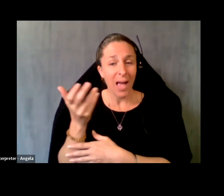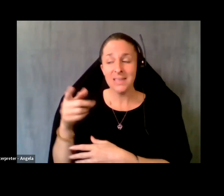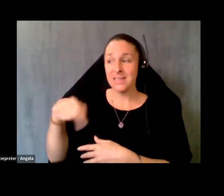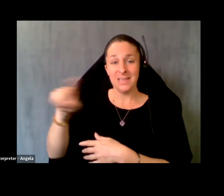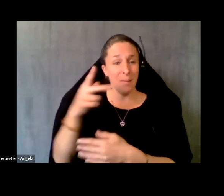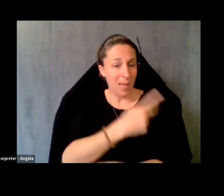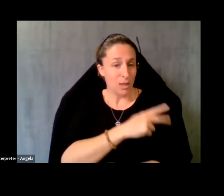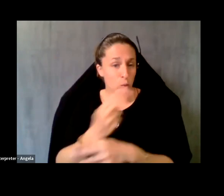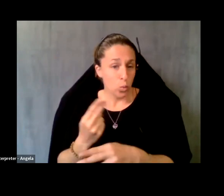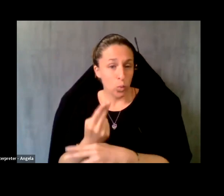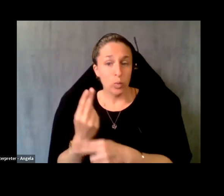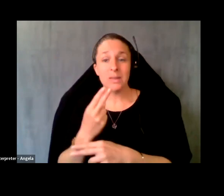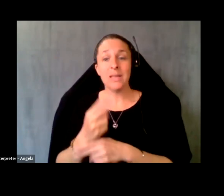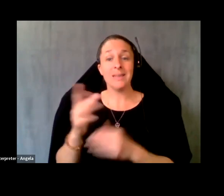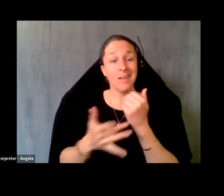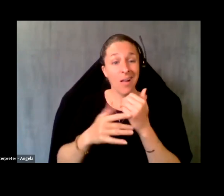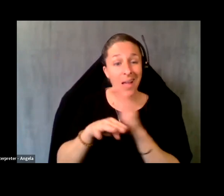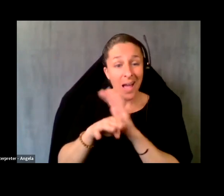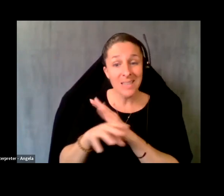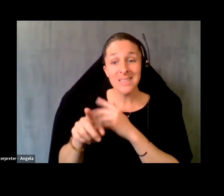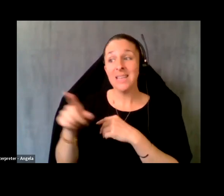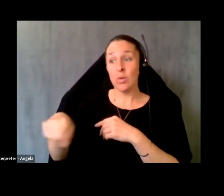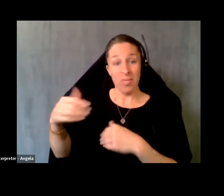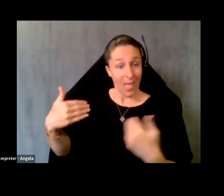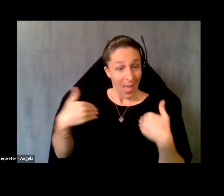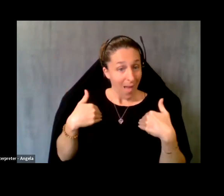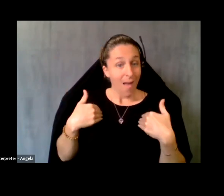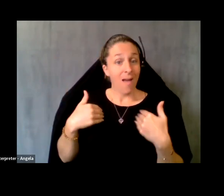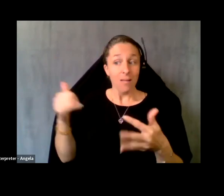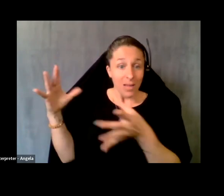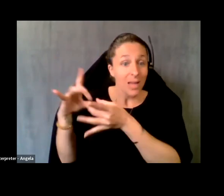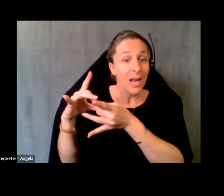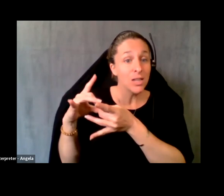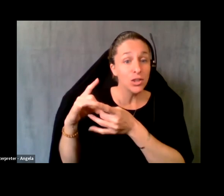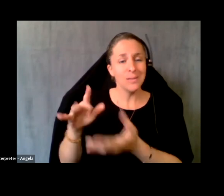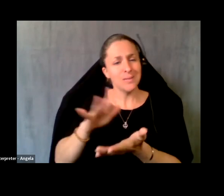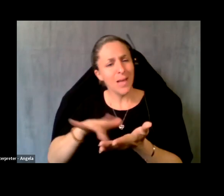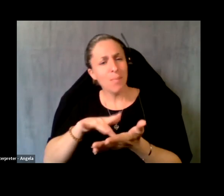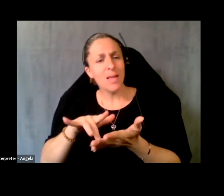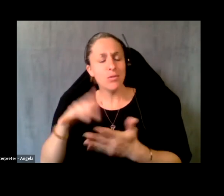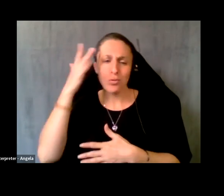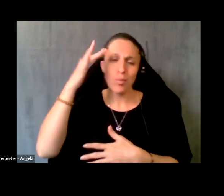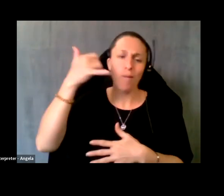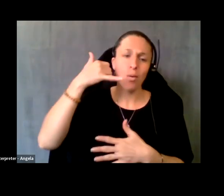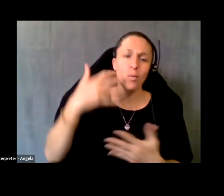technology access for the patient. So they had connectivity and tablets and smartphones that